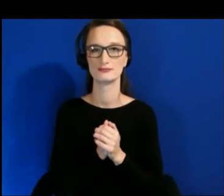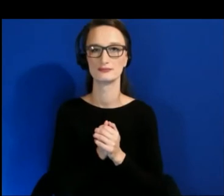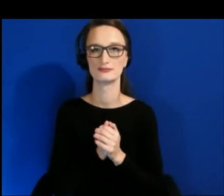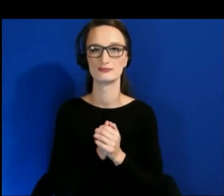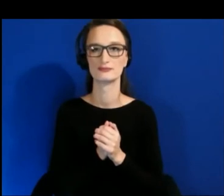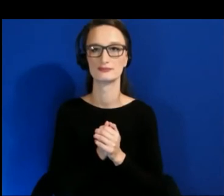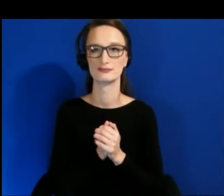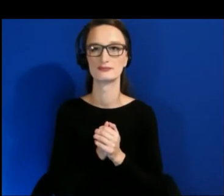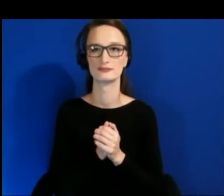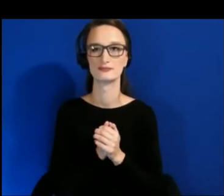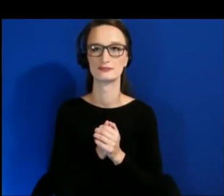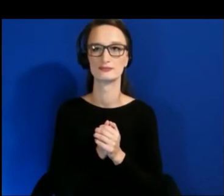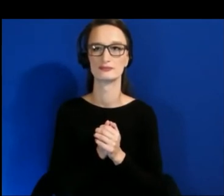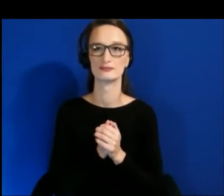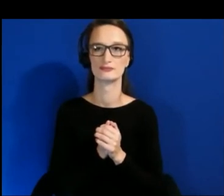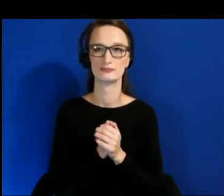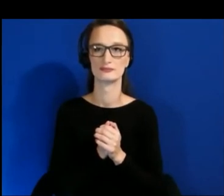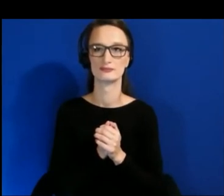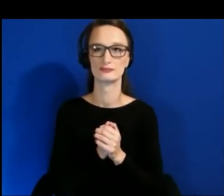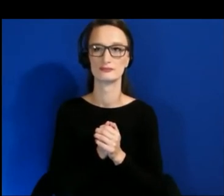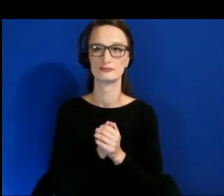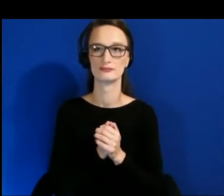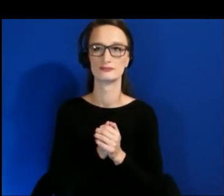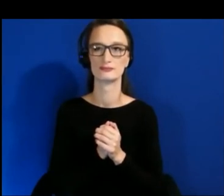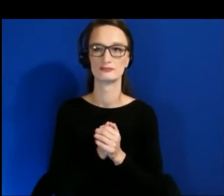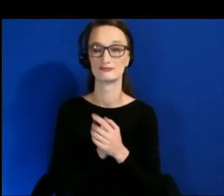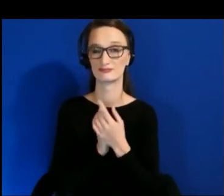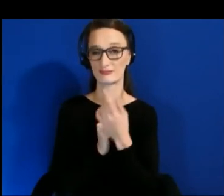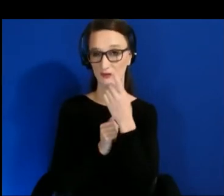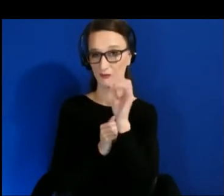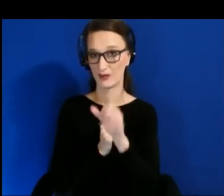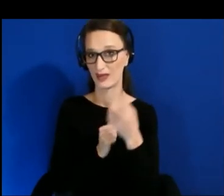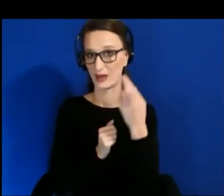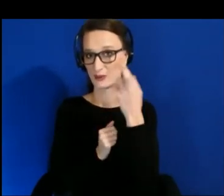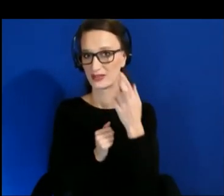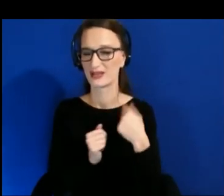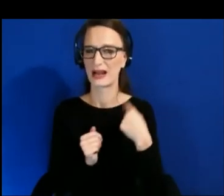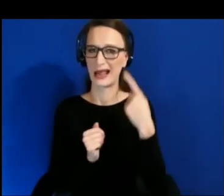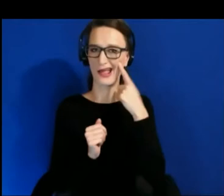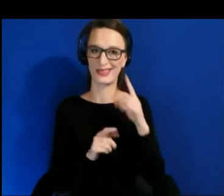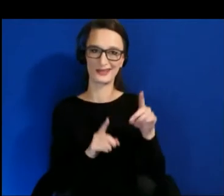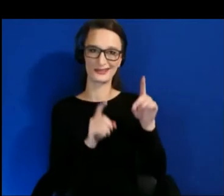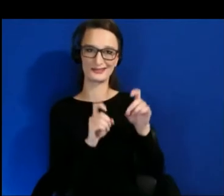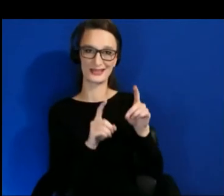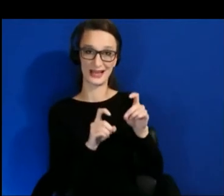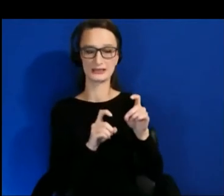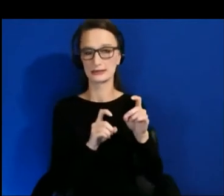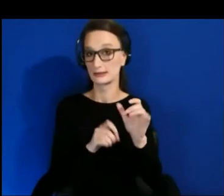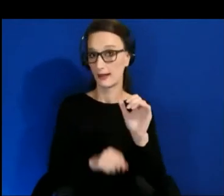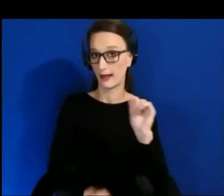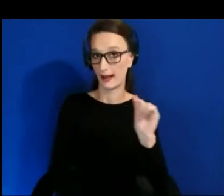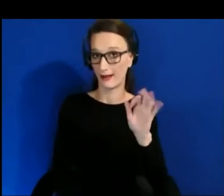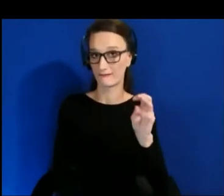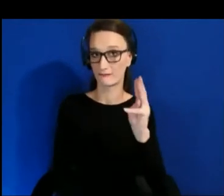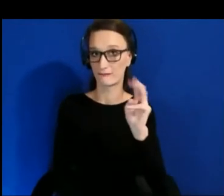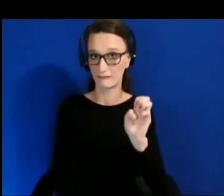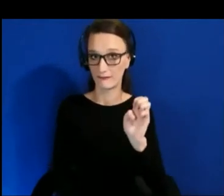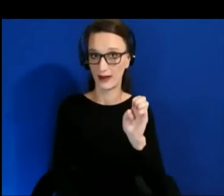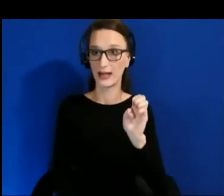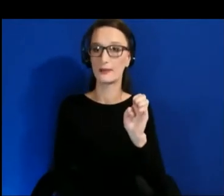For that reason, I think that prototyping, especially in a-frame, understanding space, designing for space, proprioception,